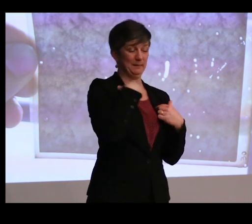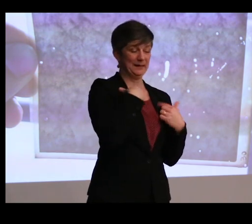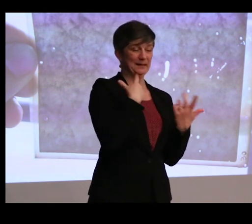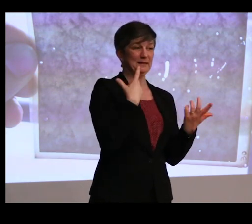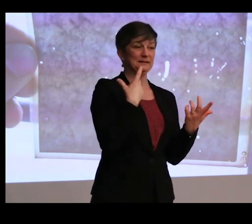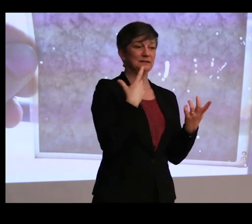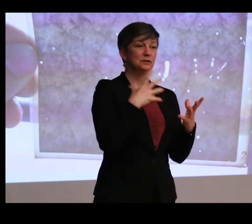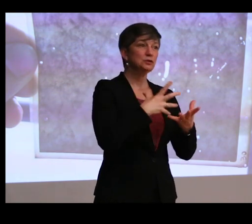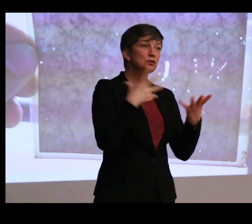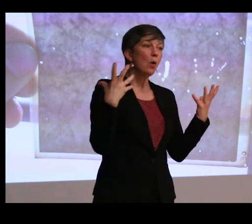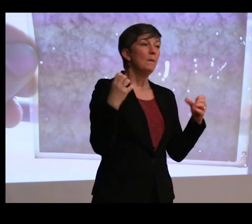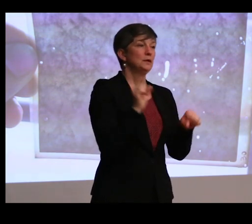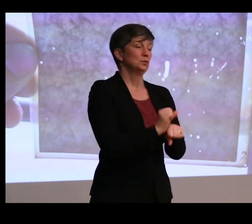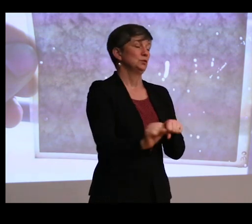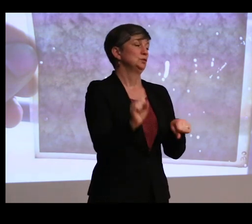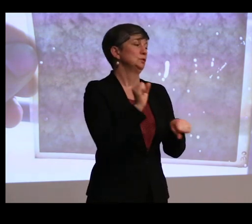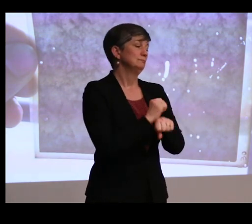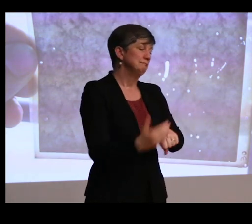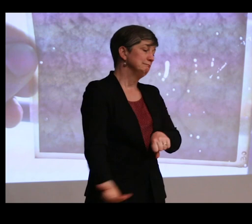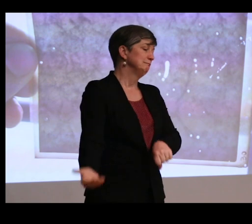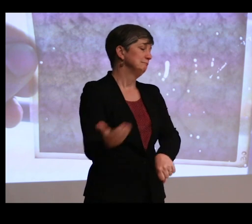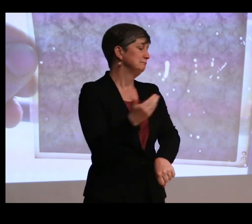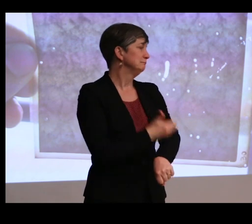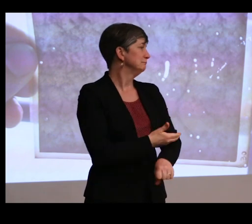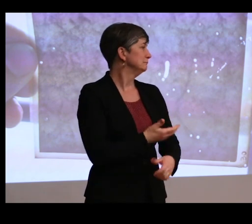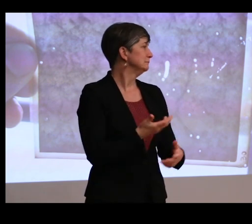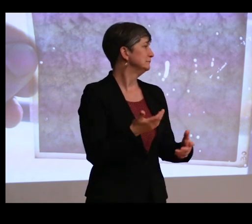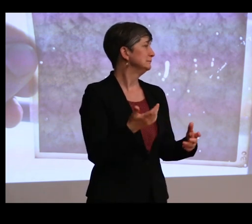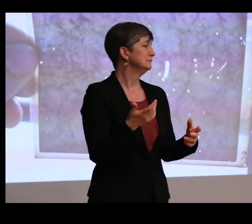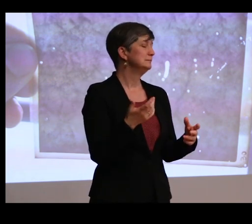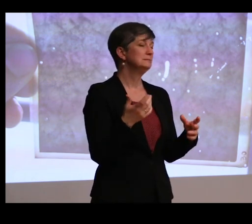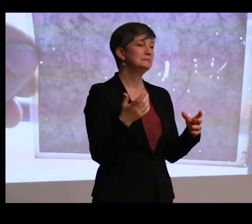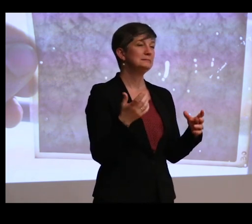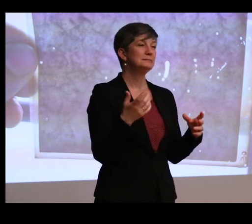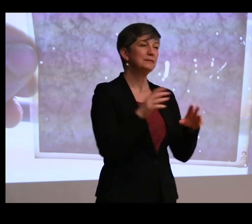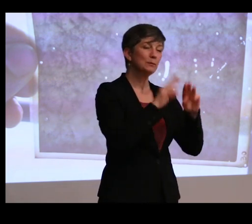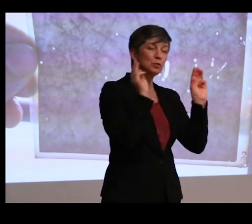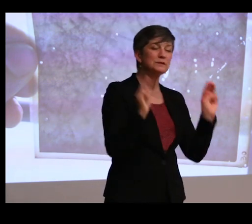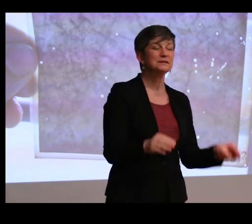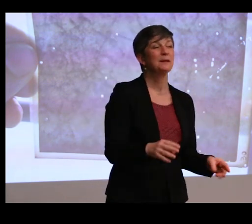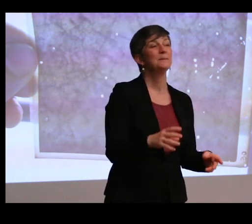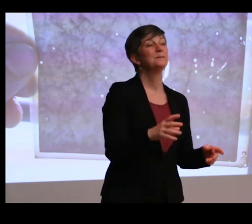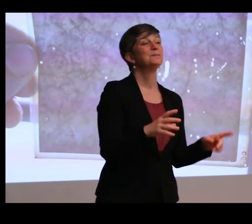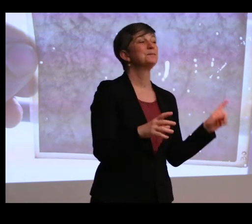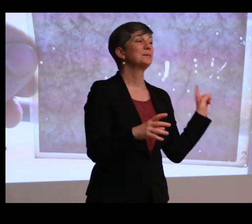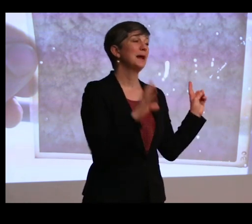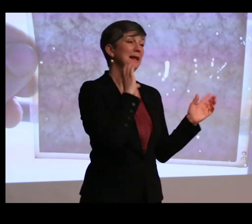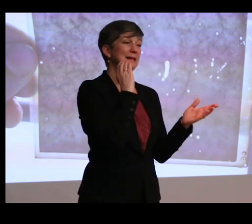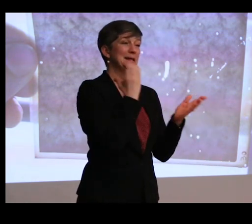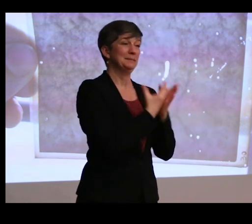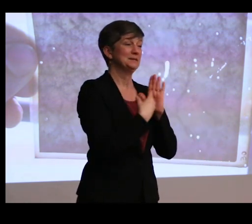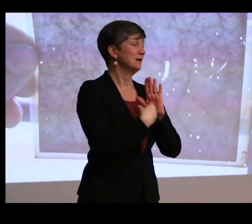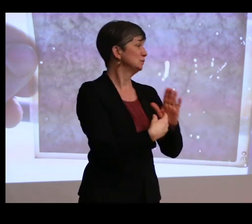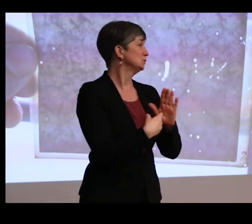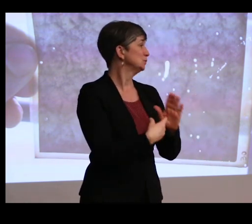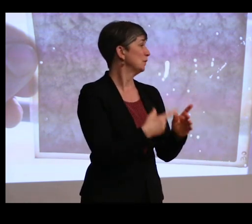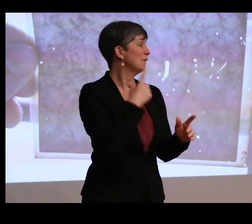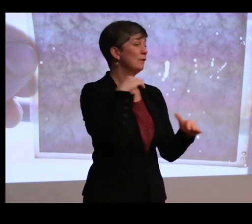done so much work to kind of resuscitate the museum. The images that I showed you of the entrance hall